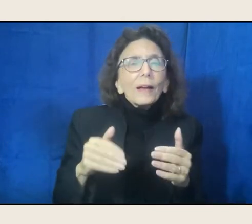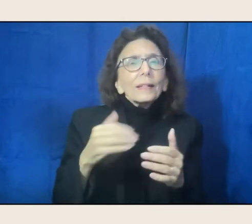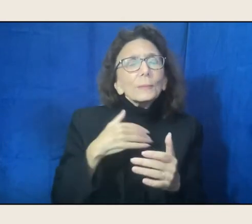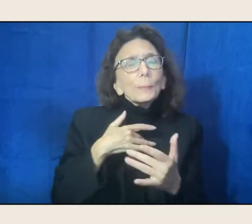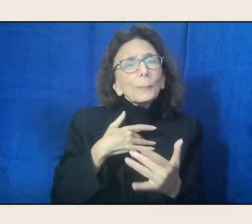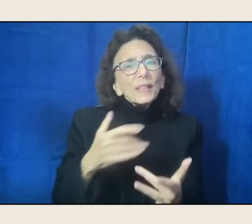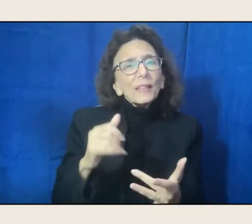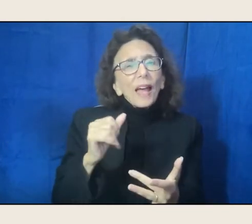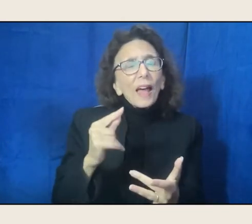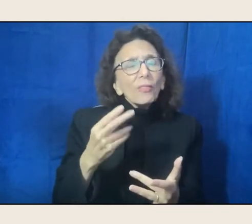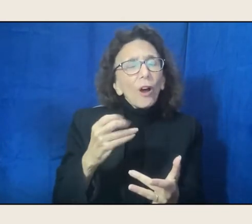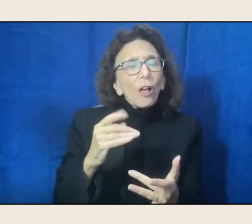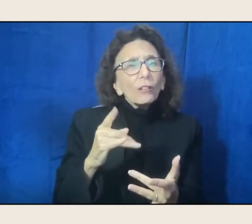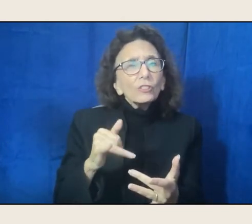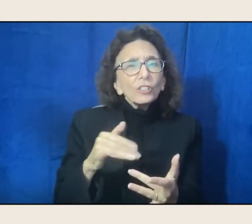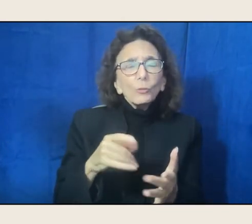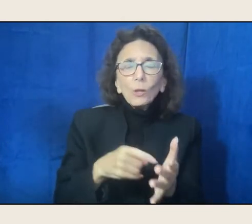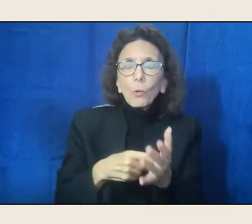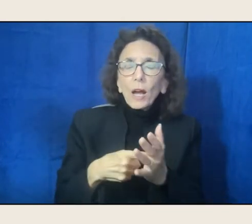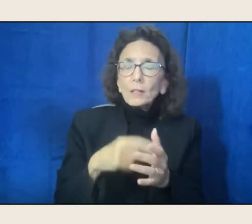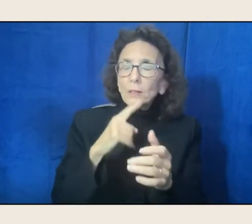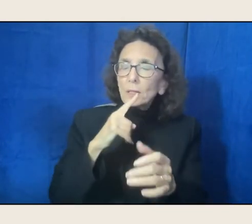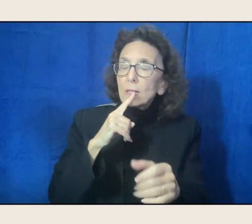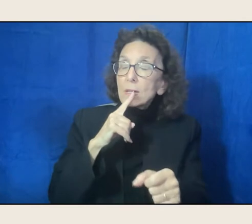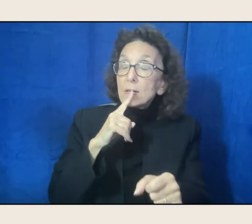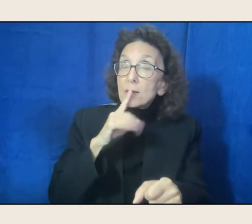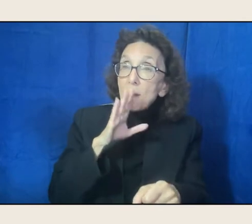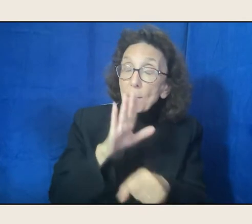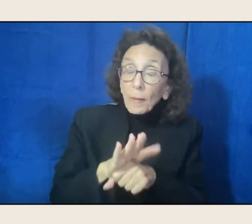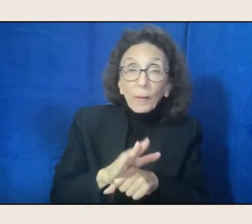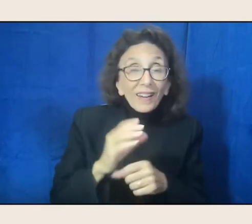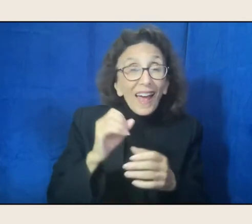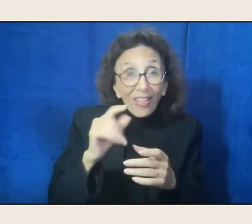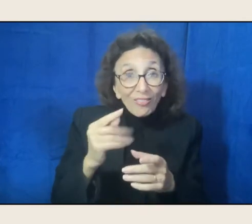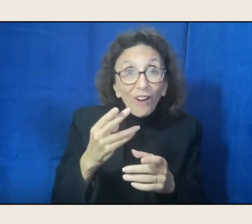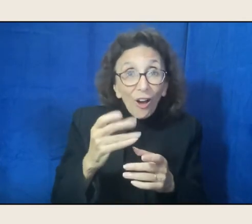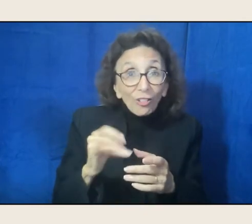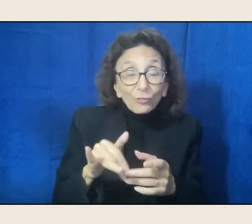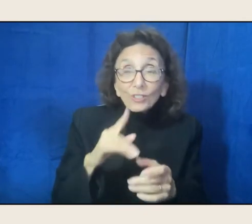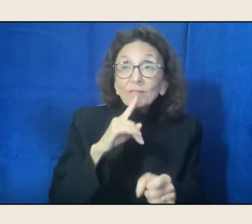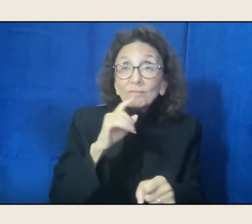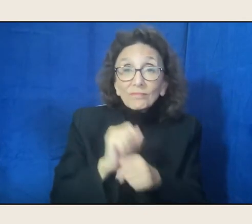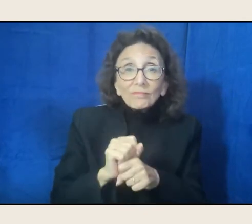They're such hard projects. They take up physical space.